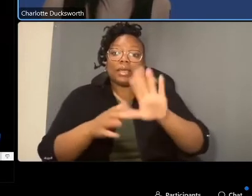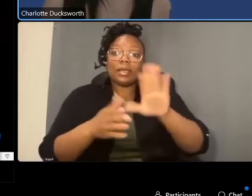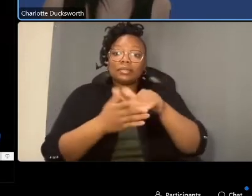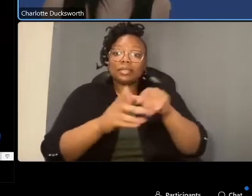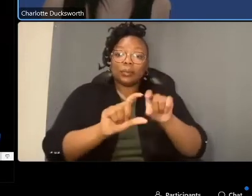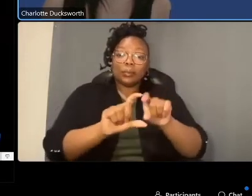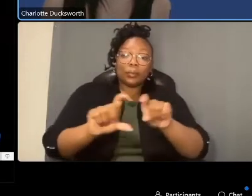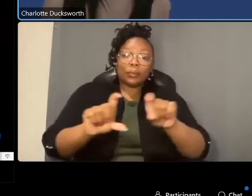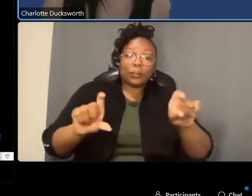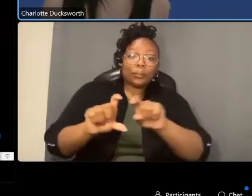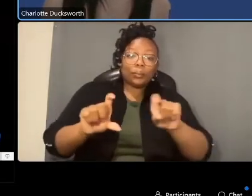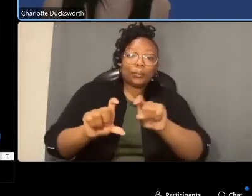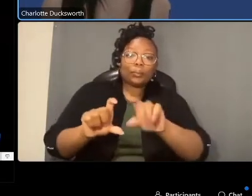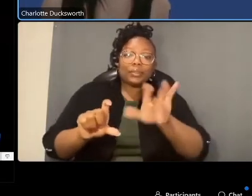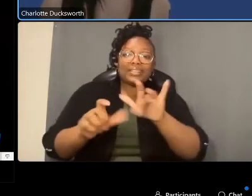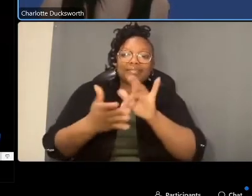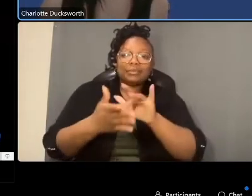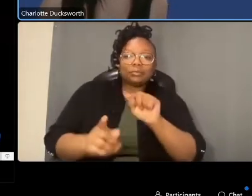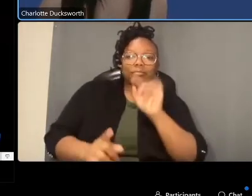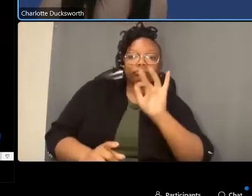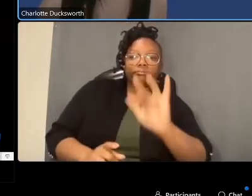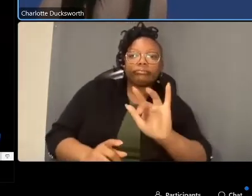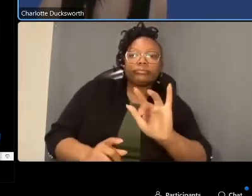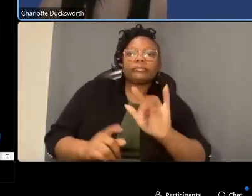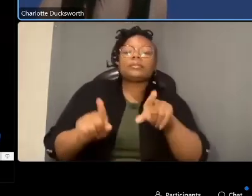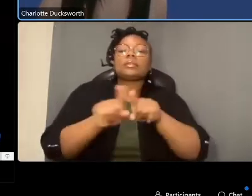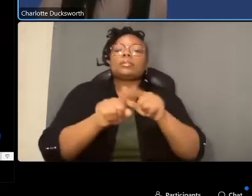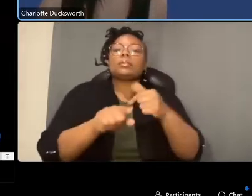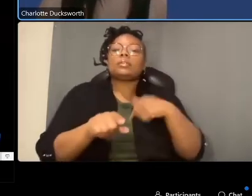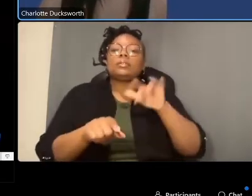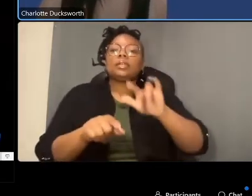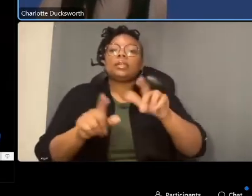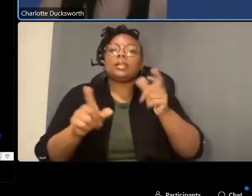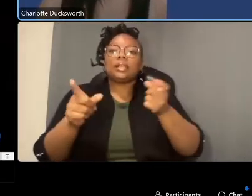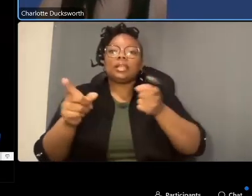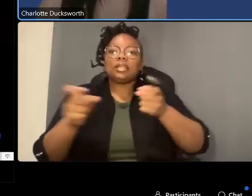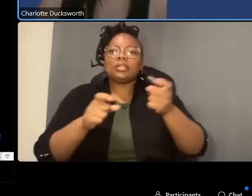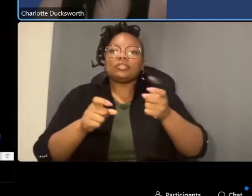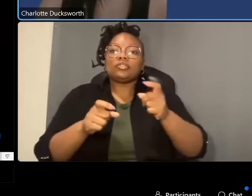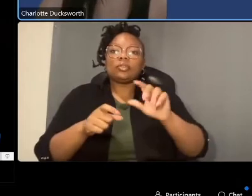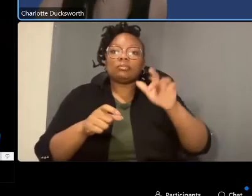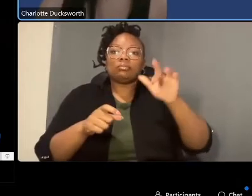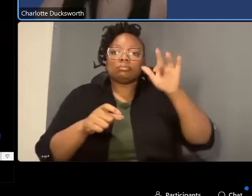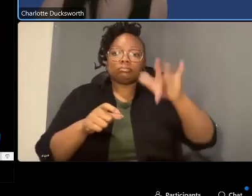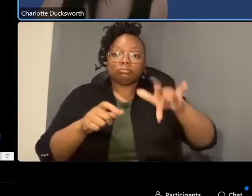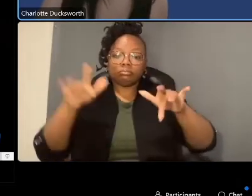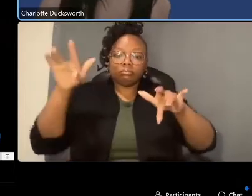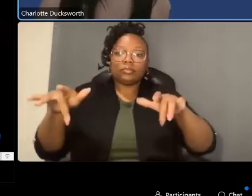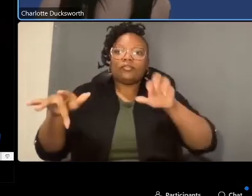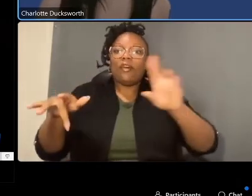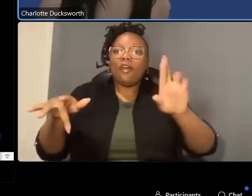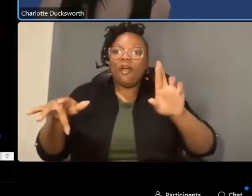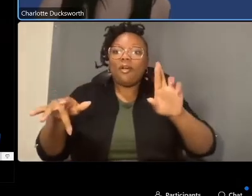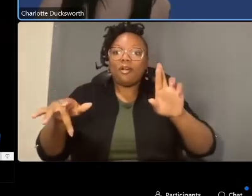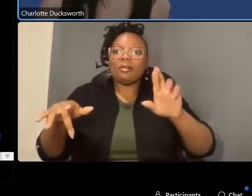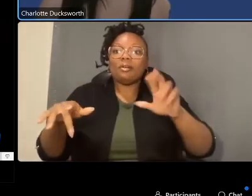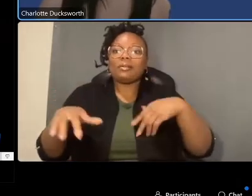of the webex window alternatively you may press the ctrl shift r key on your keyboard to raise